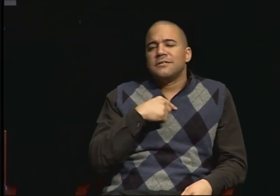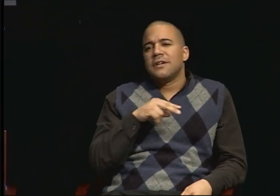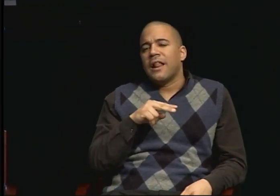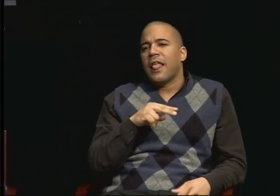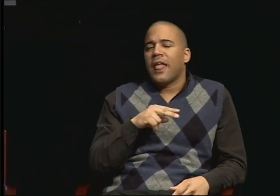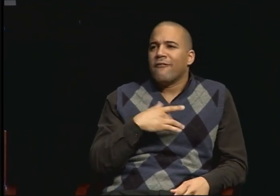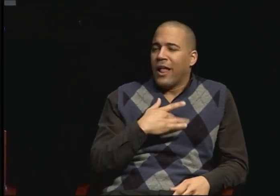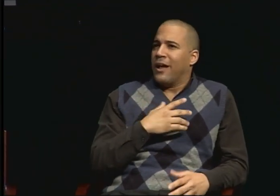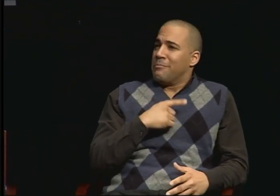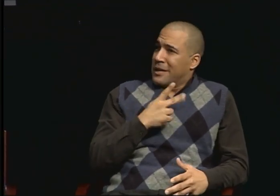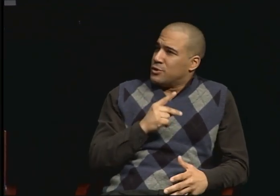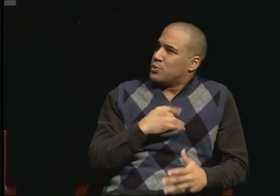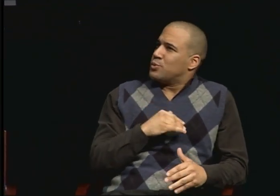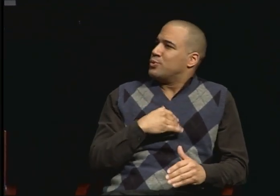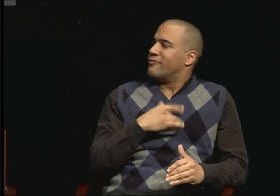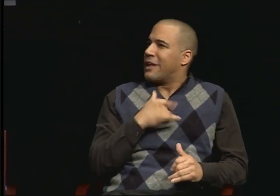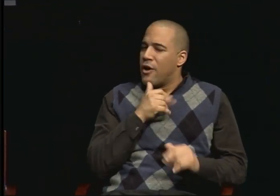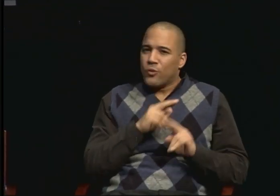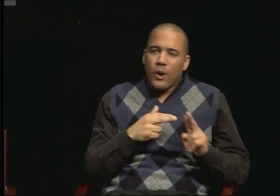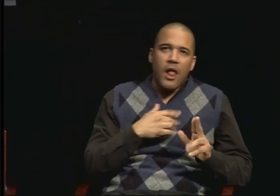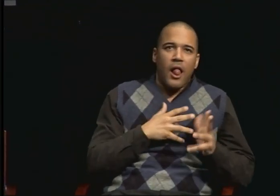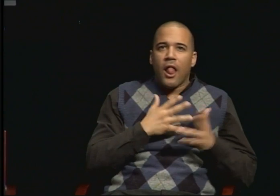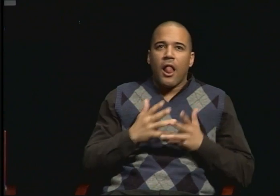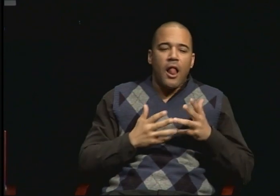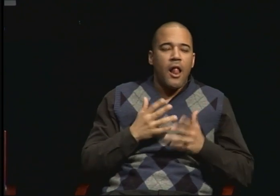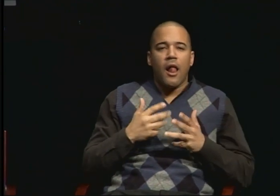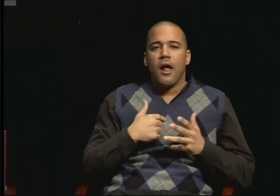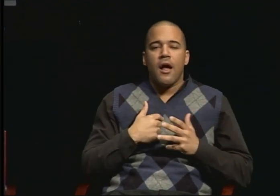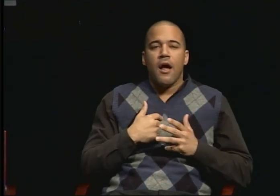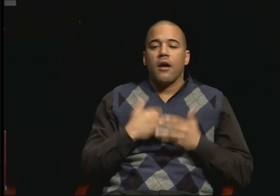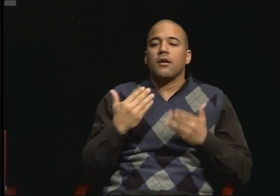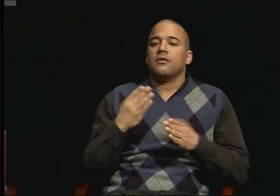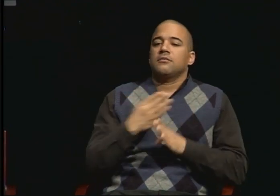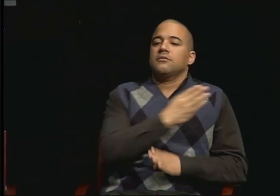So I decided to go the route to get my master's degree and afterwards get my PhD.